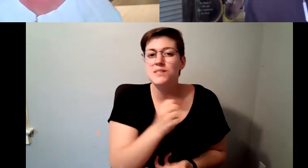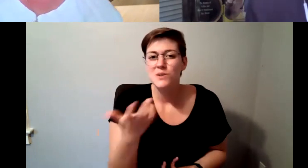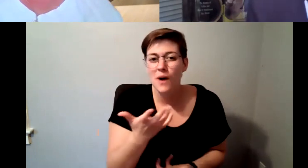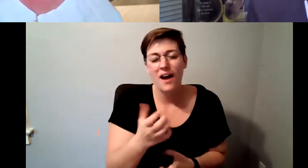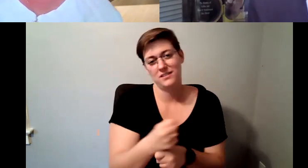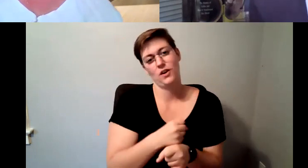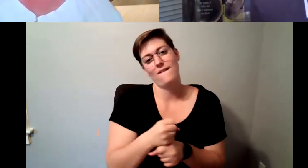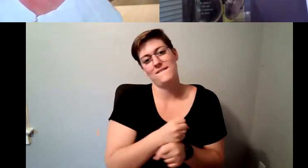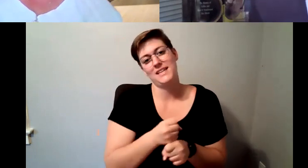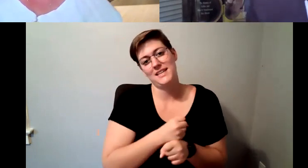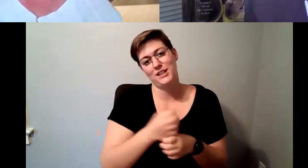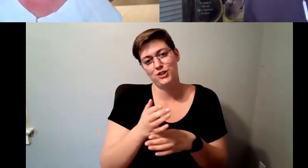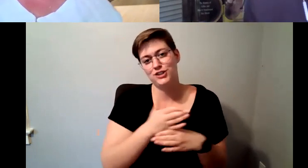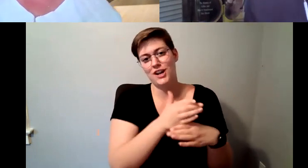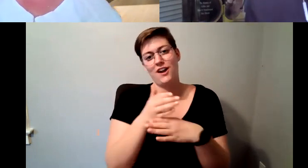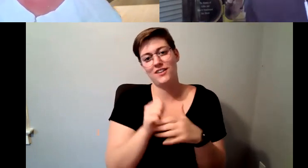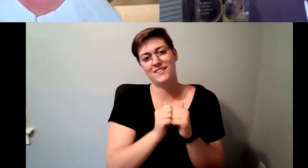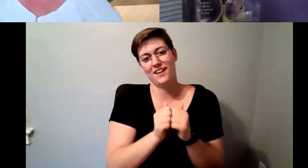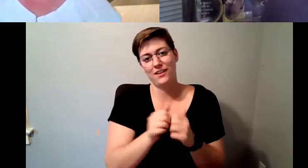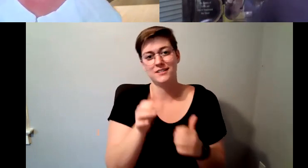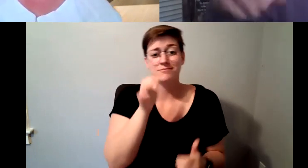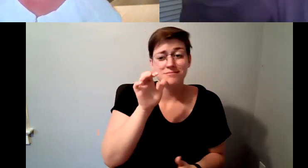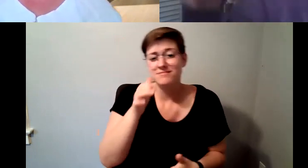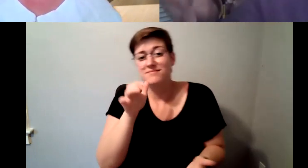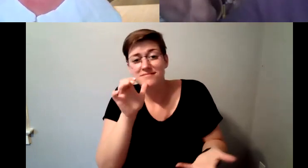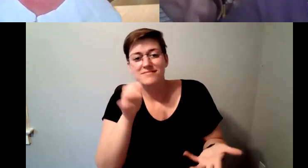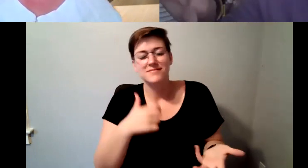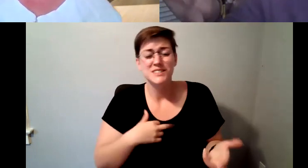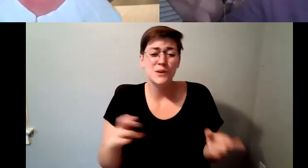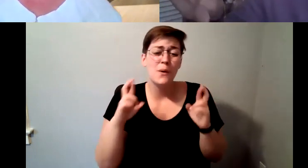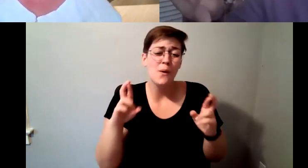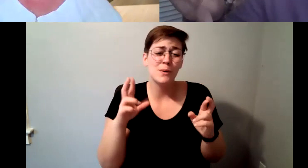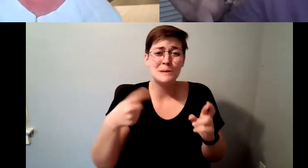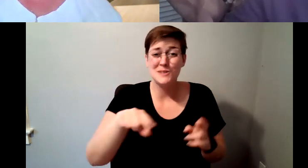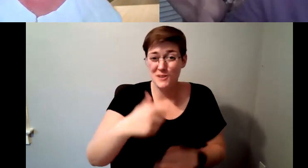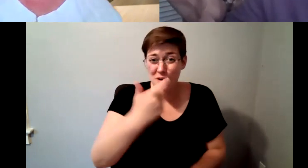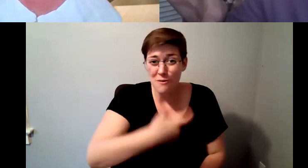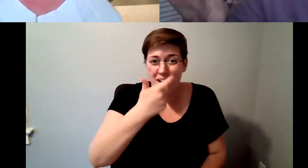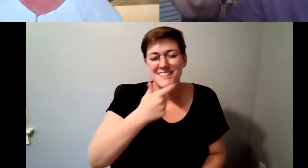D. Major Cohen: yeah I hope that that I hope everyone who's listening in and and chose